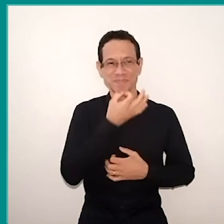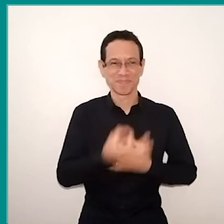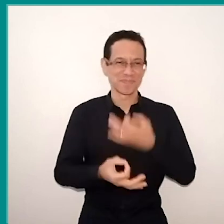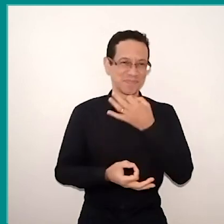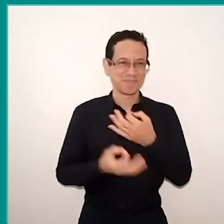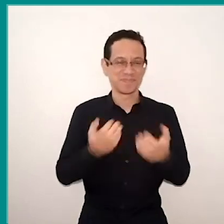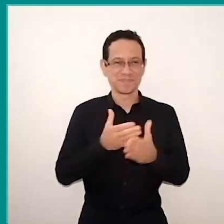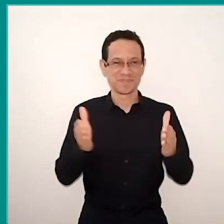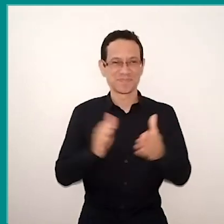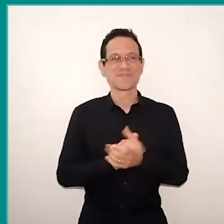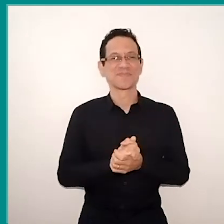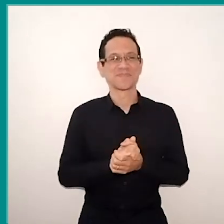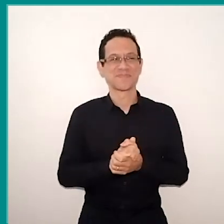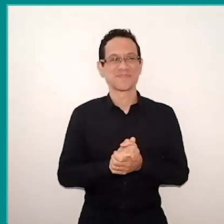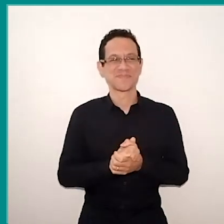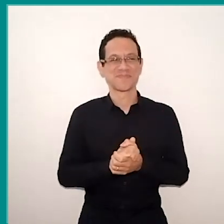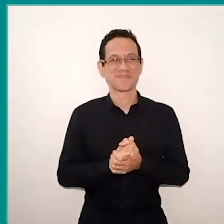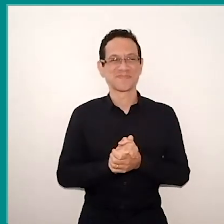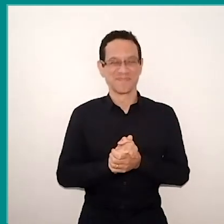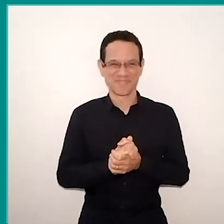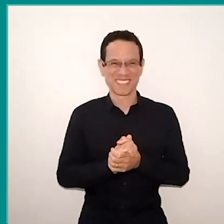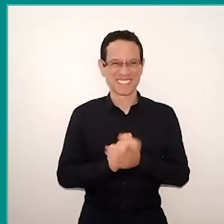and I congratulate you.